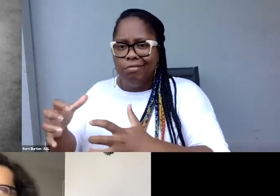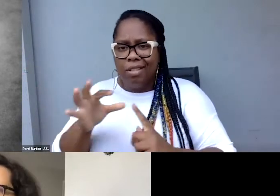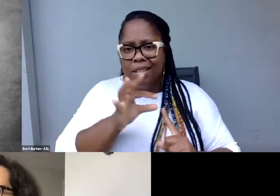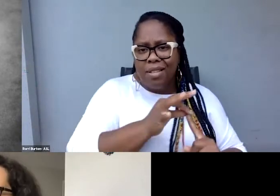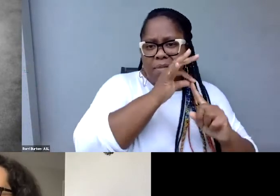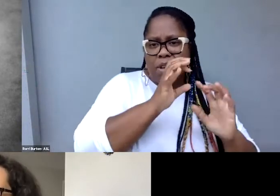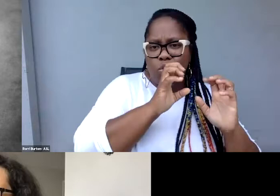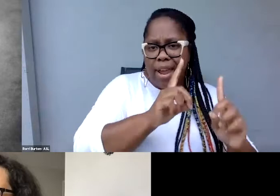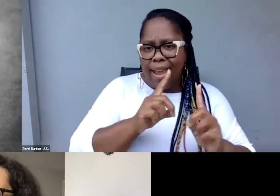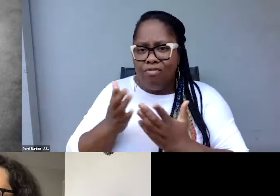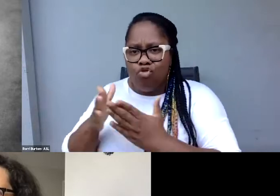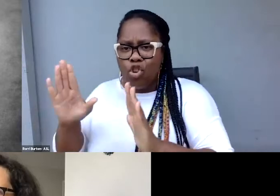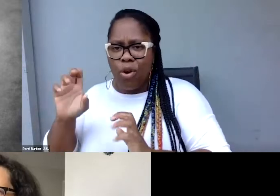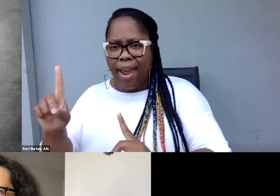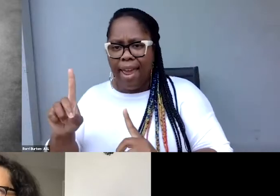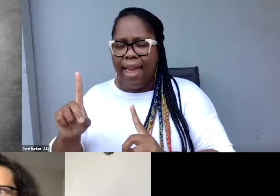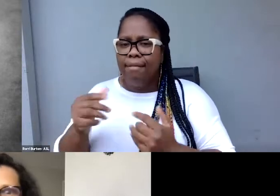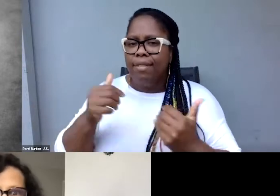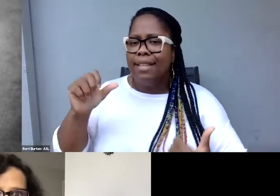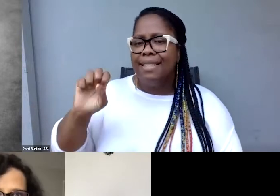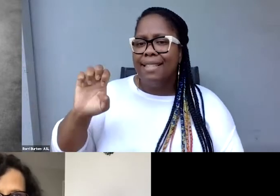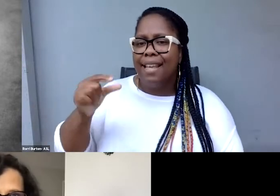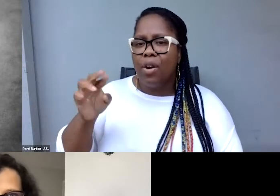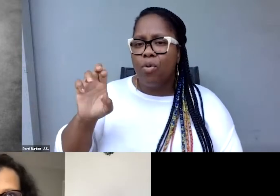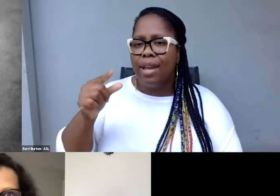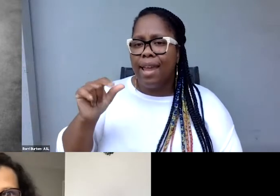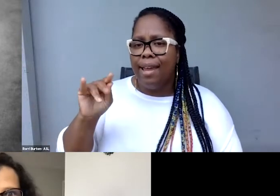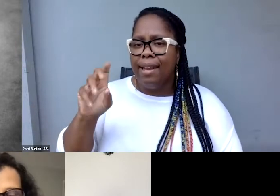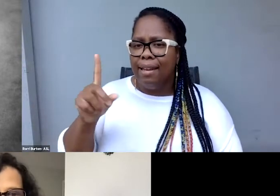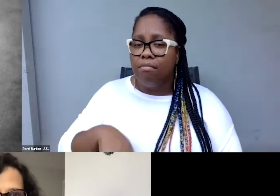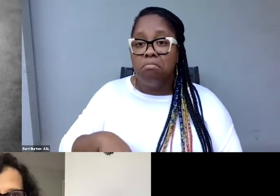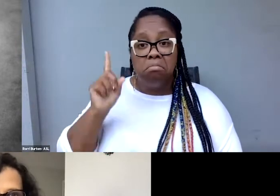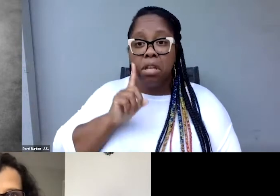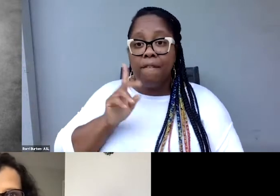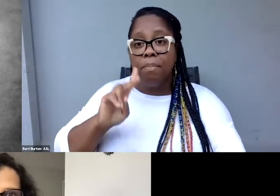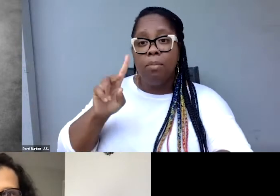and this starts with deaf people sent to deaf schools,